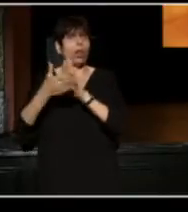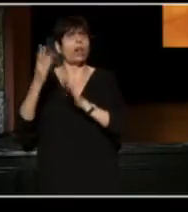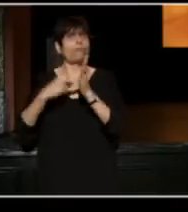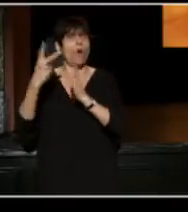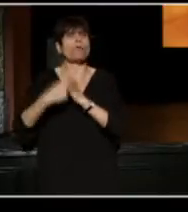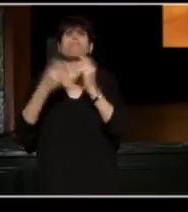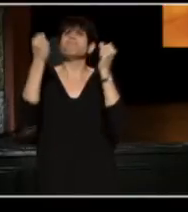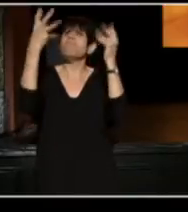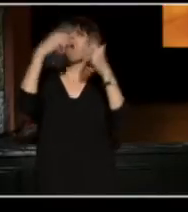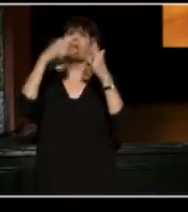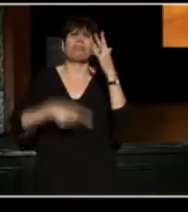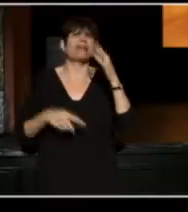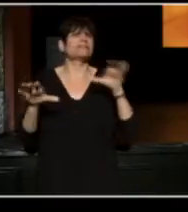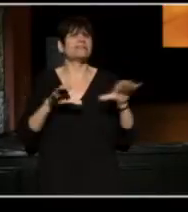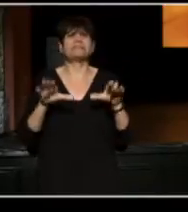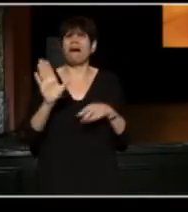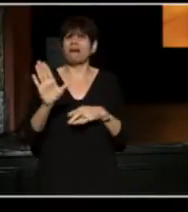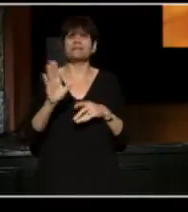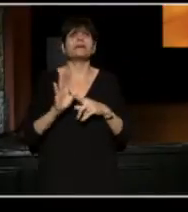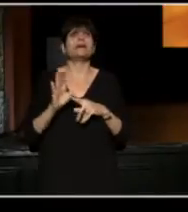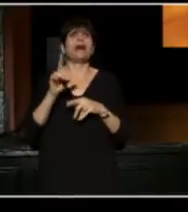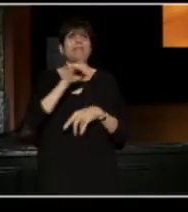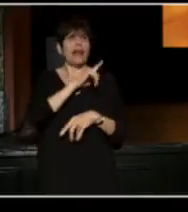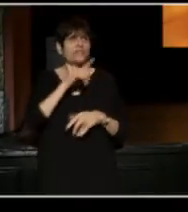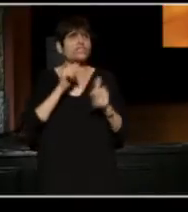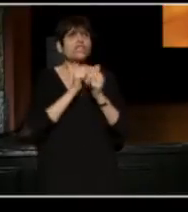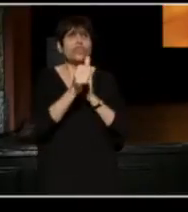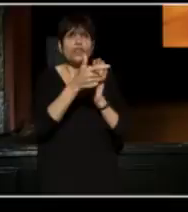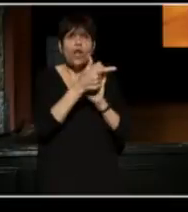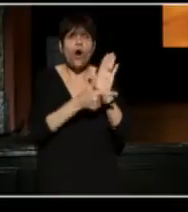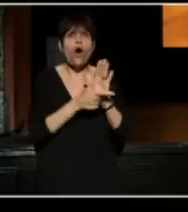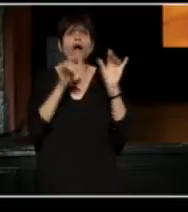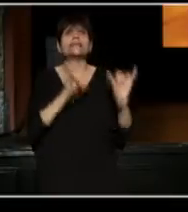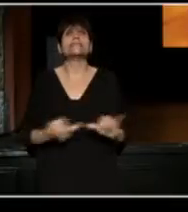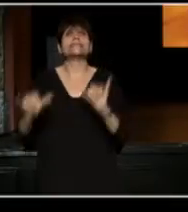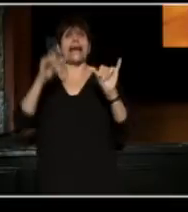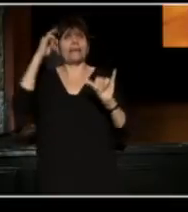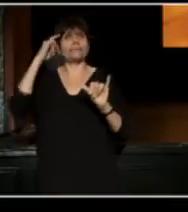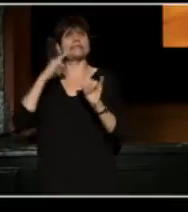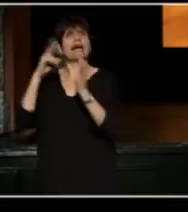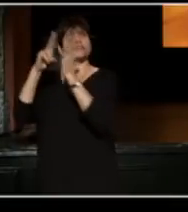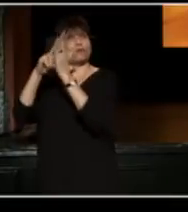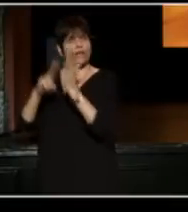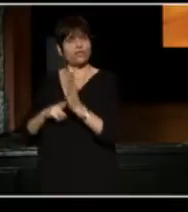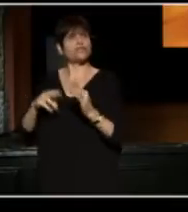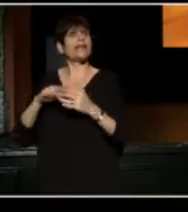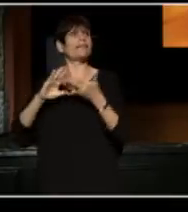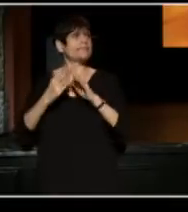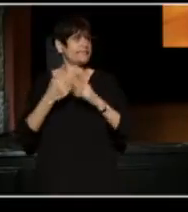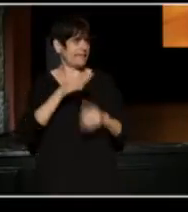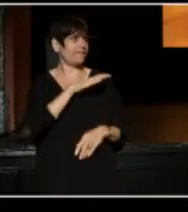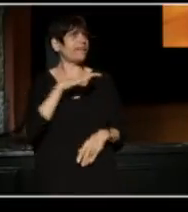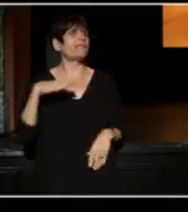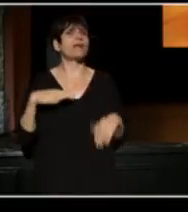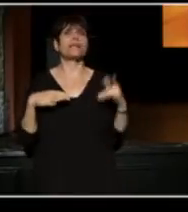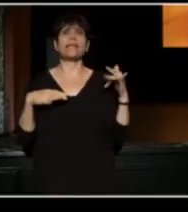He led legislation to have a same sex registry in the City of Cleveland. Yes!